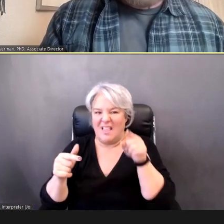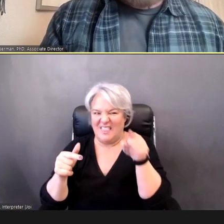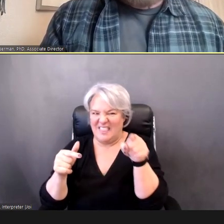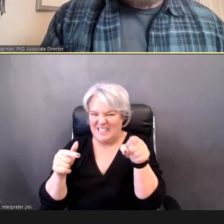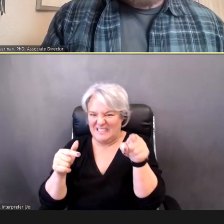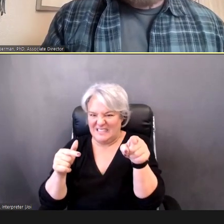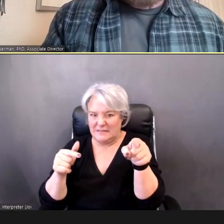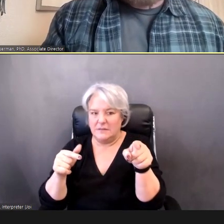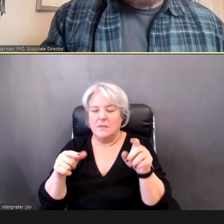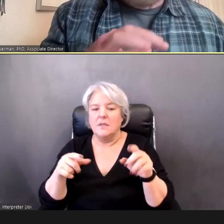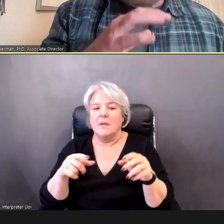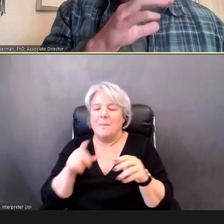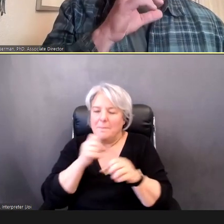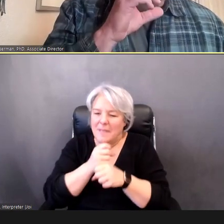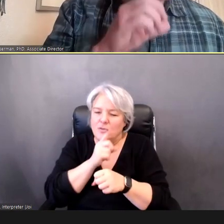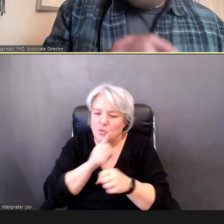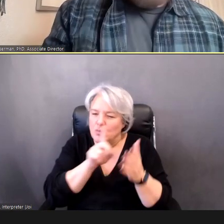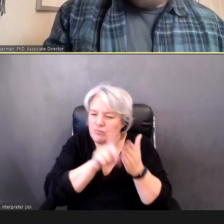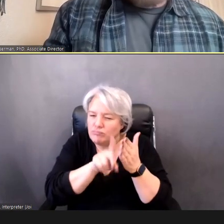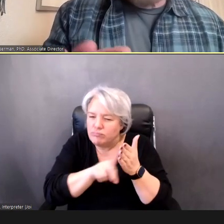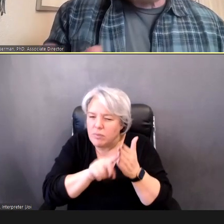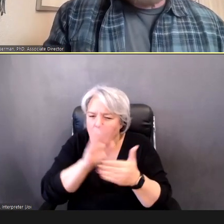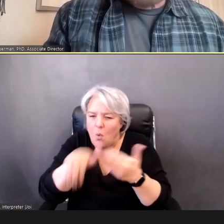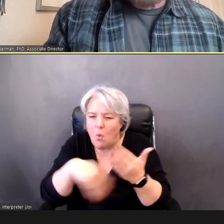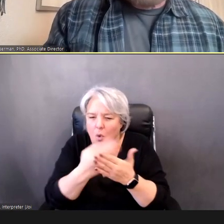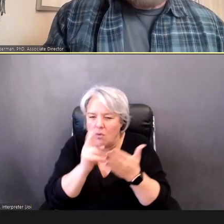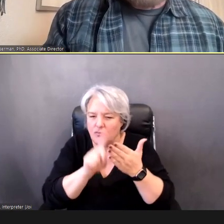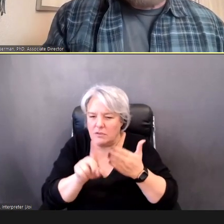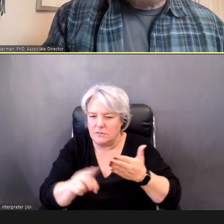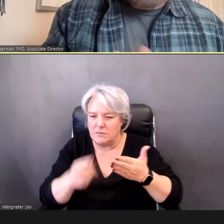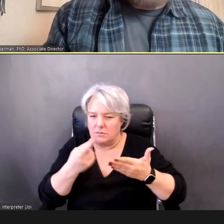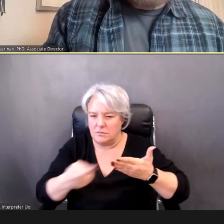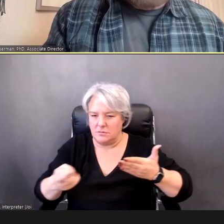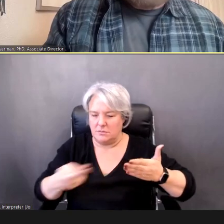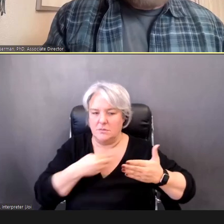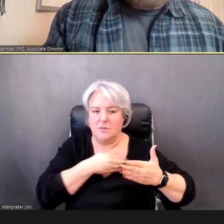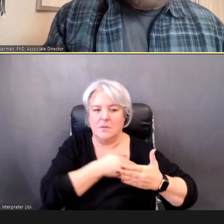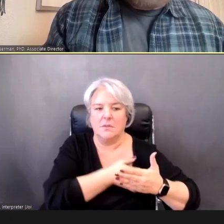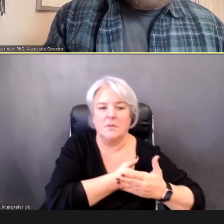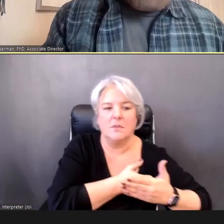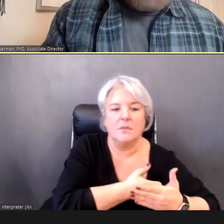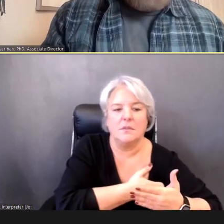where you -- where you're going to find a range of resources, and -- and this is